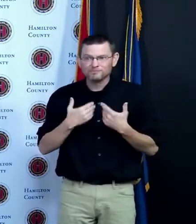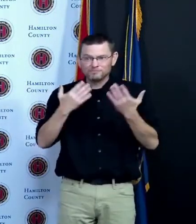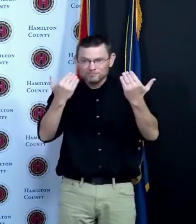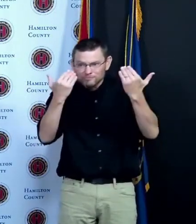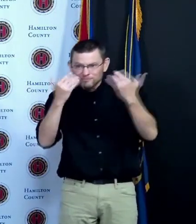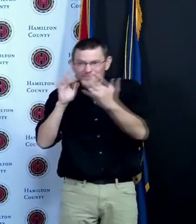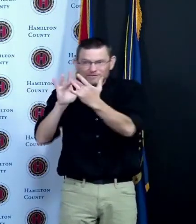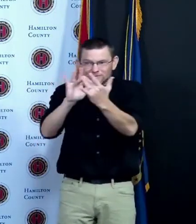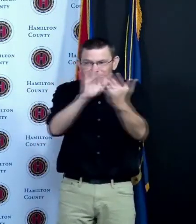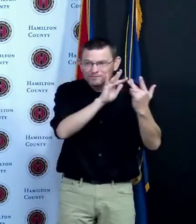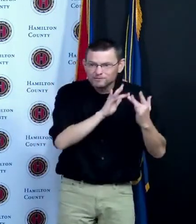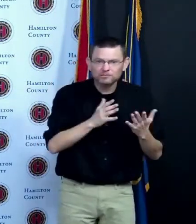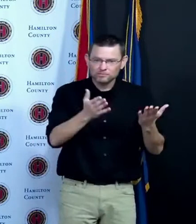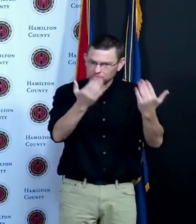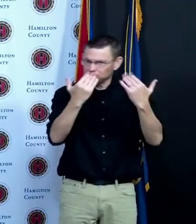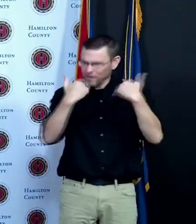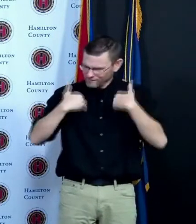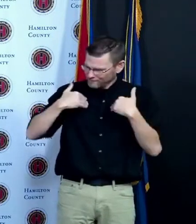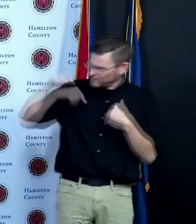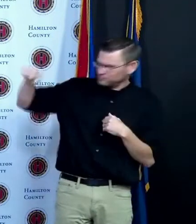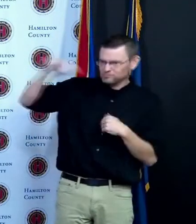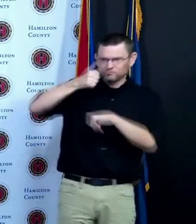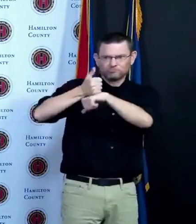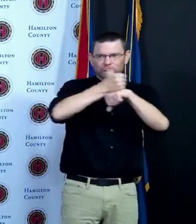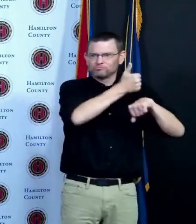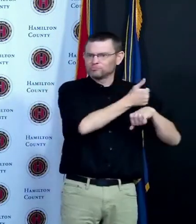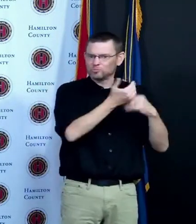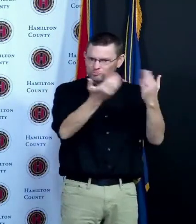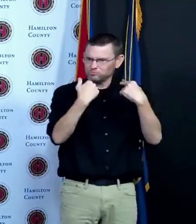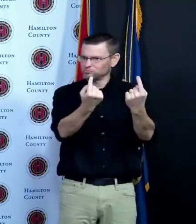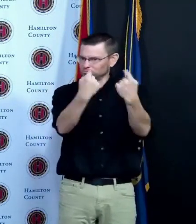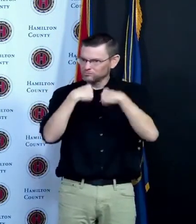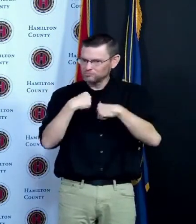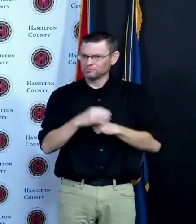movie theater got some of those we tried Paul Brown Stadium with the city heading that one